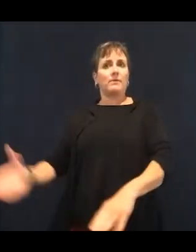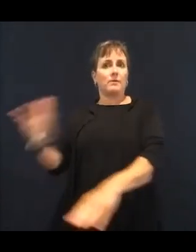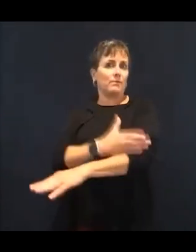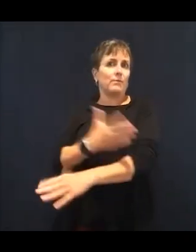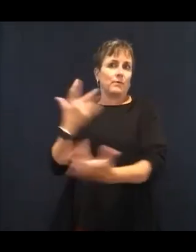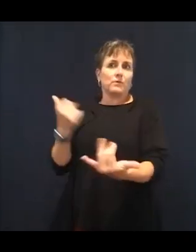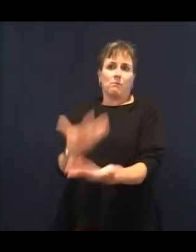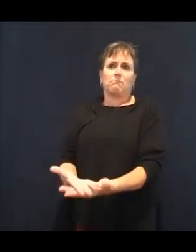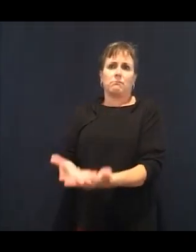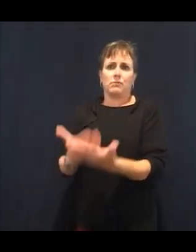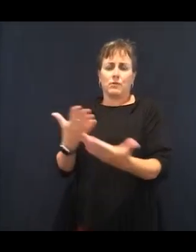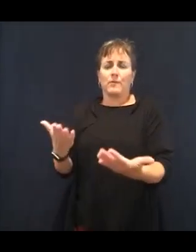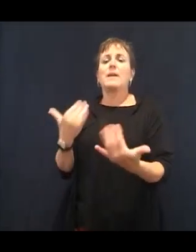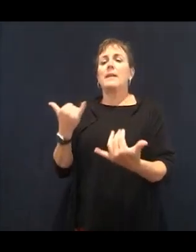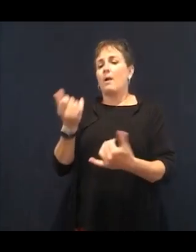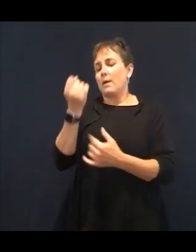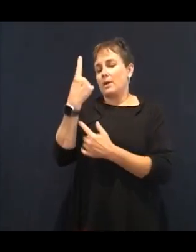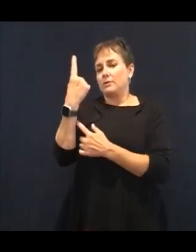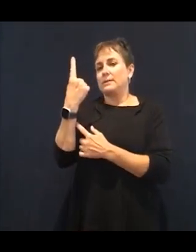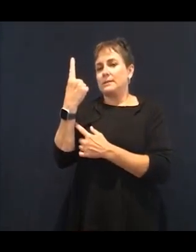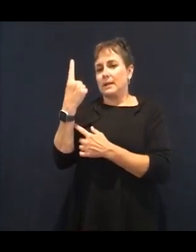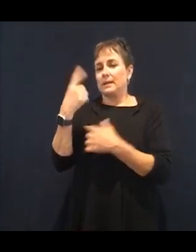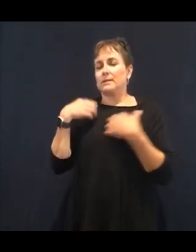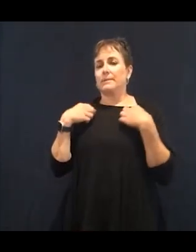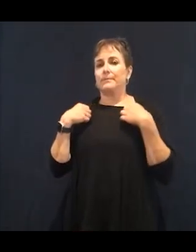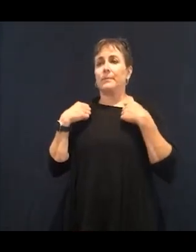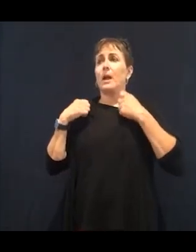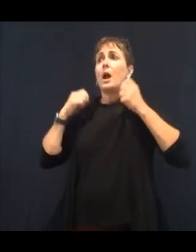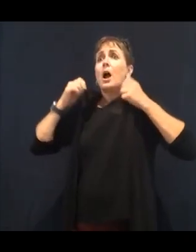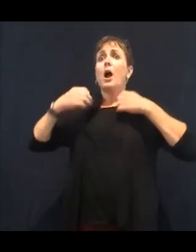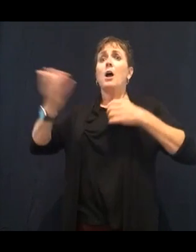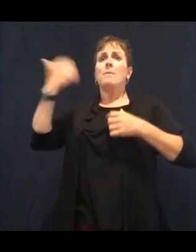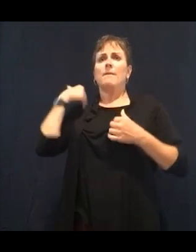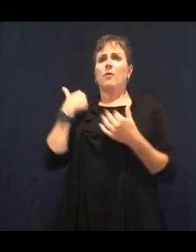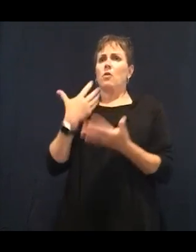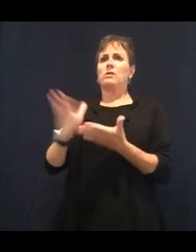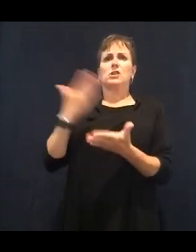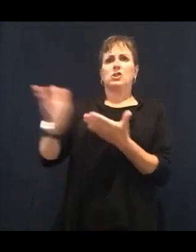used to exercise in that way. And then I learned nutrition. I had to heal my